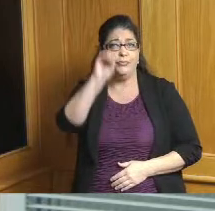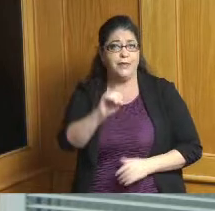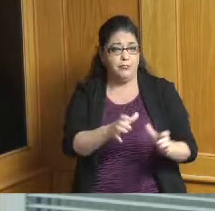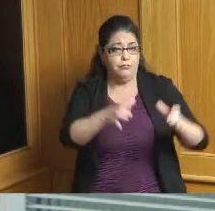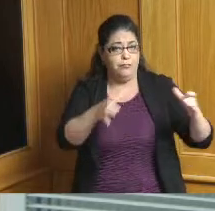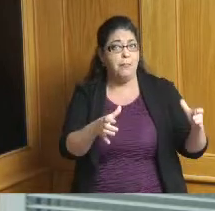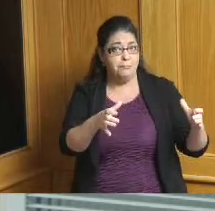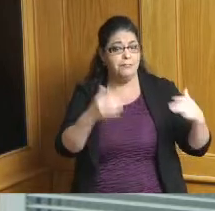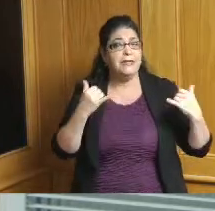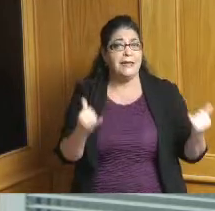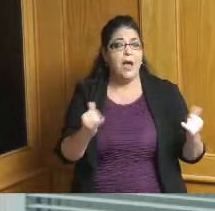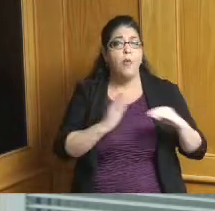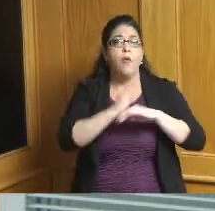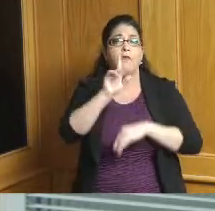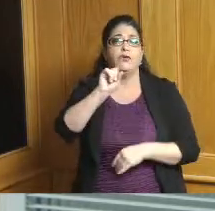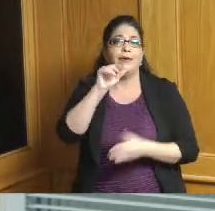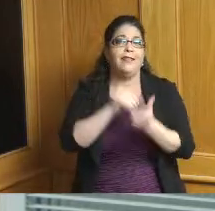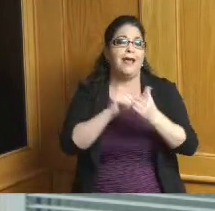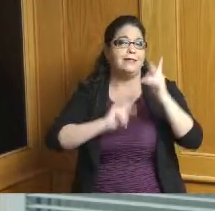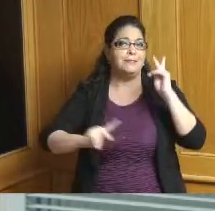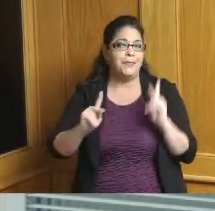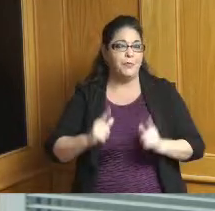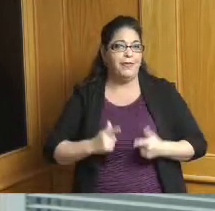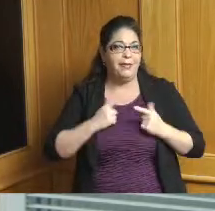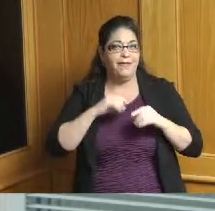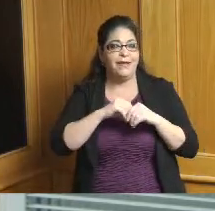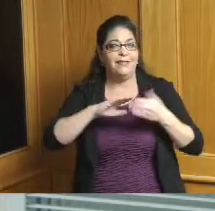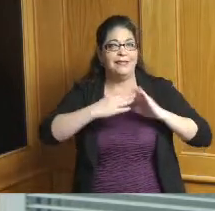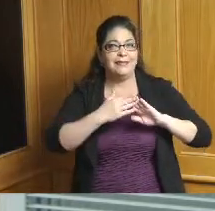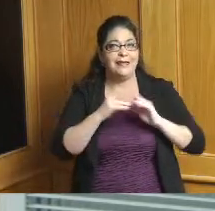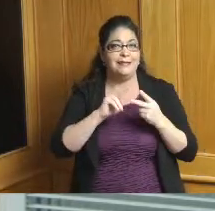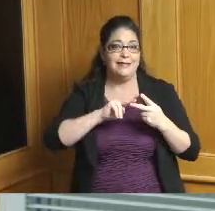are now over twenty thousand residents which I believe makes us the second largest